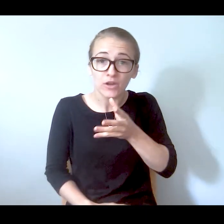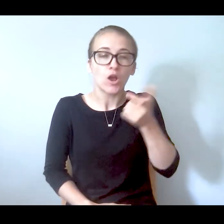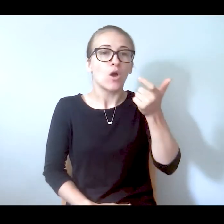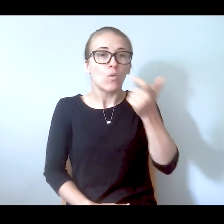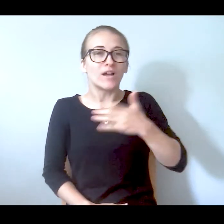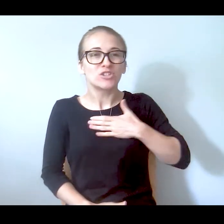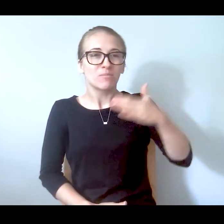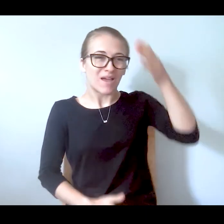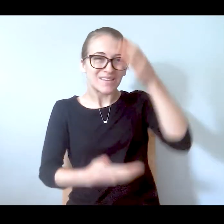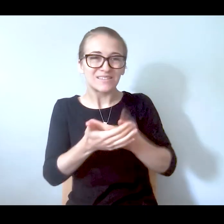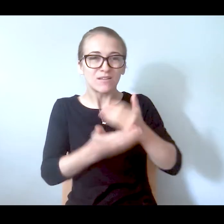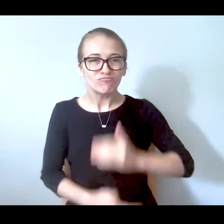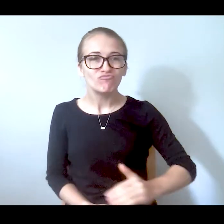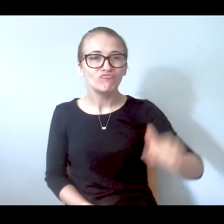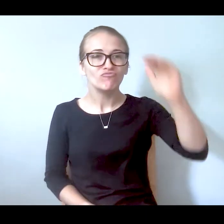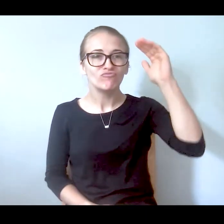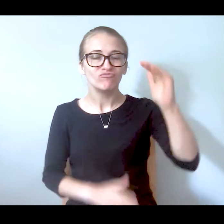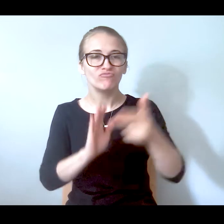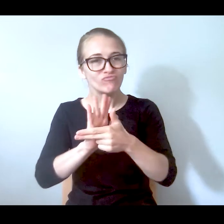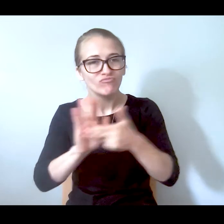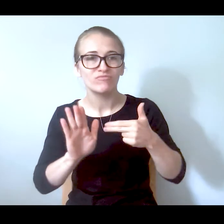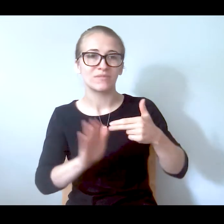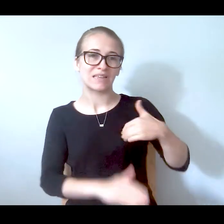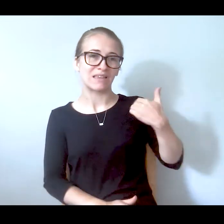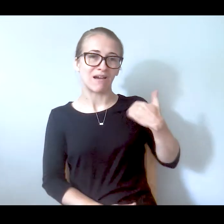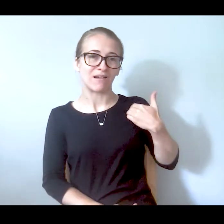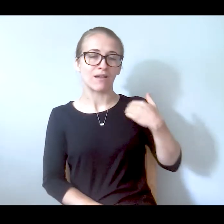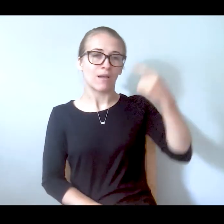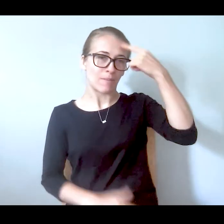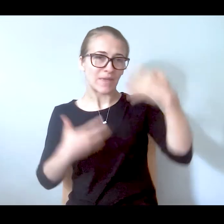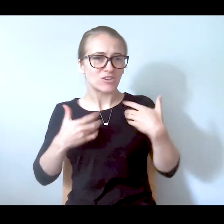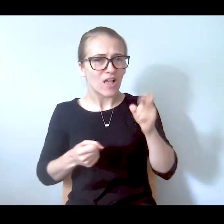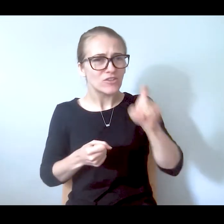a little boy, I think mental health should be in the schools, they should be teaching it to all children